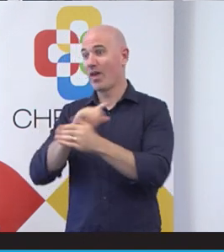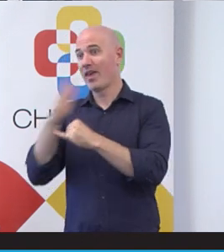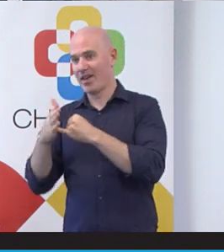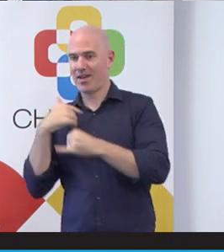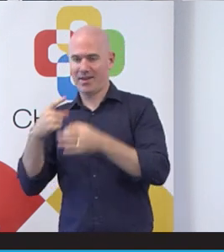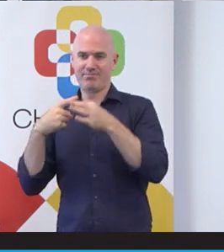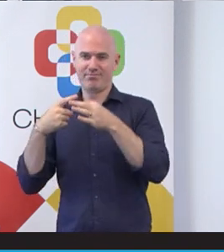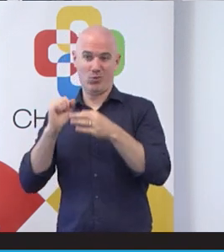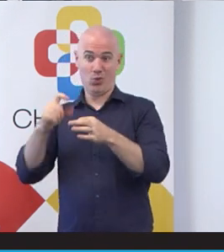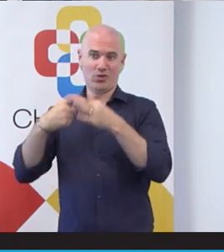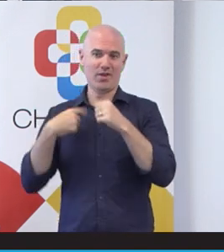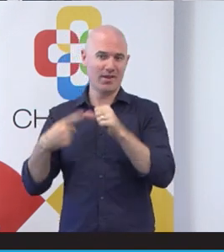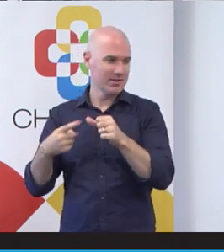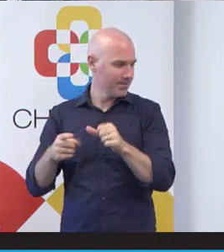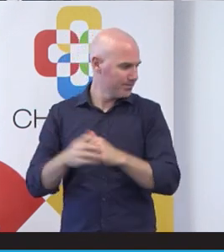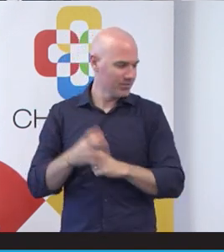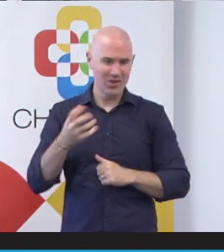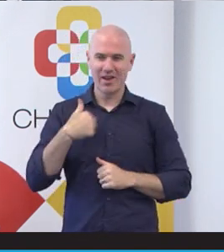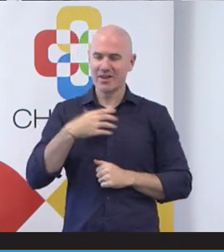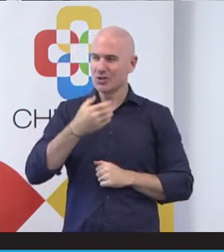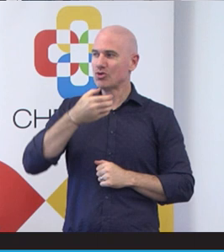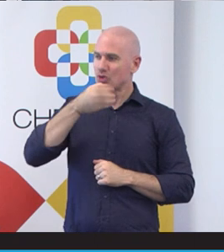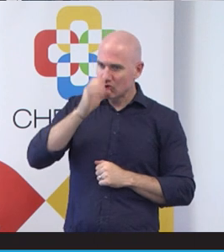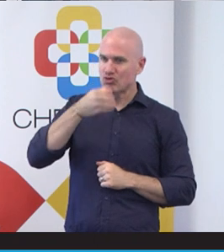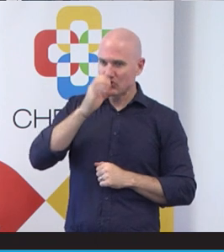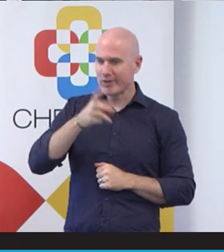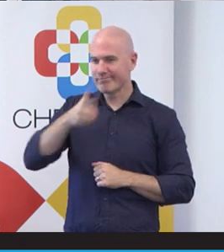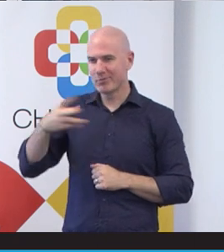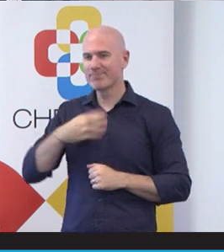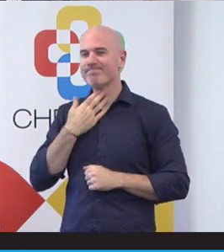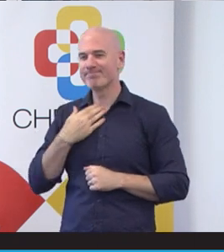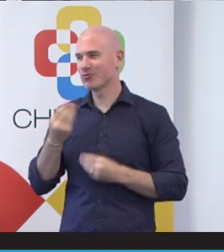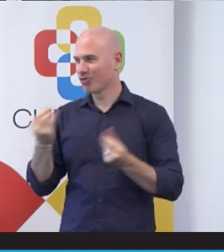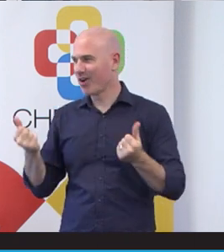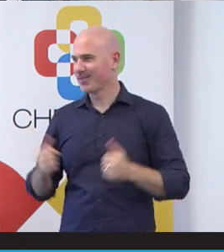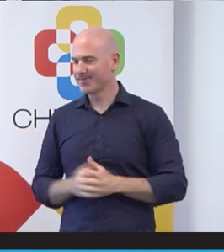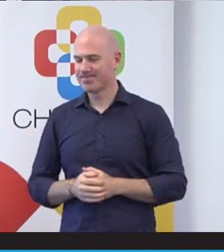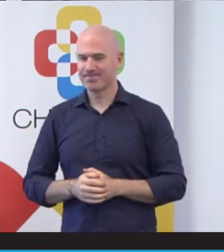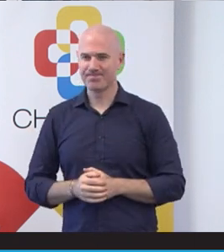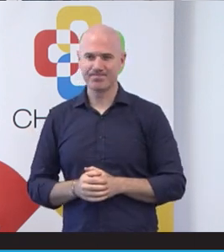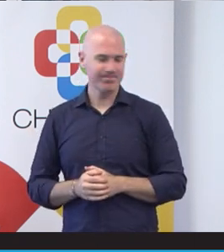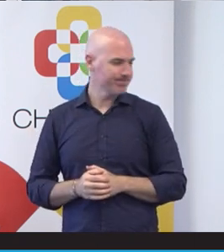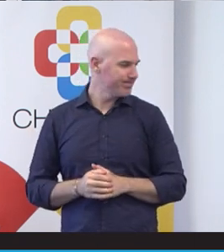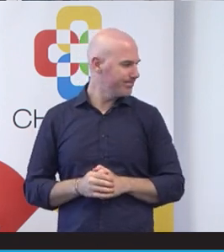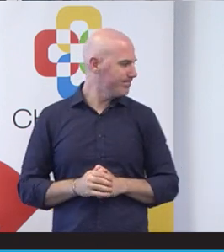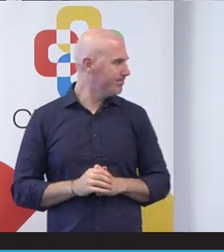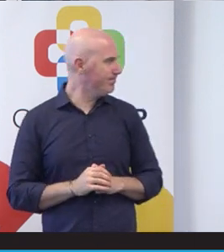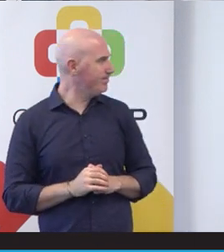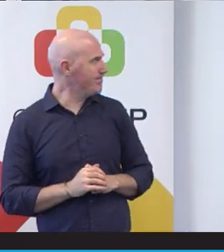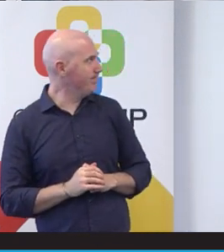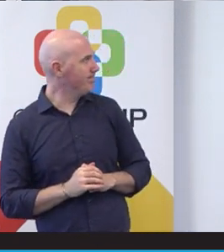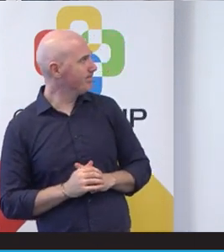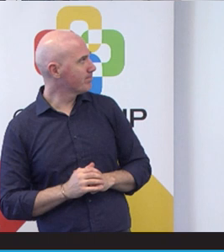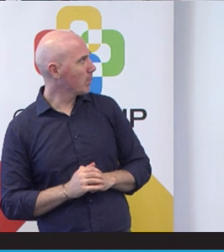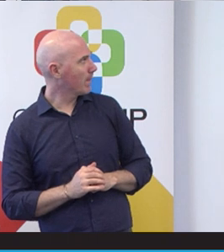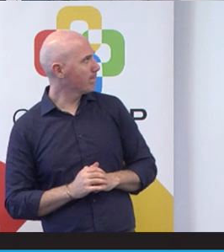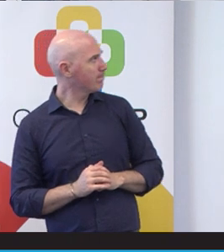I'm sorry, I'm just going to have to have a drink every now and again because I get a dy mouth.